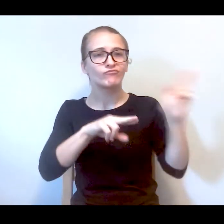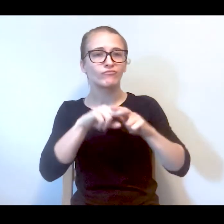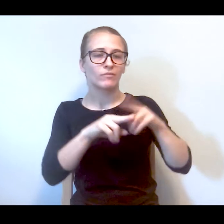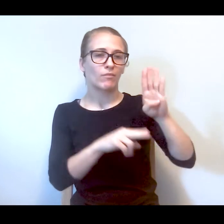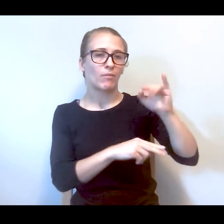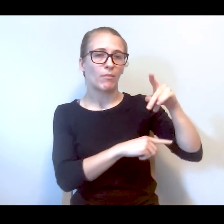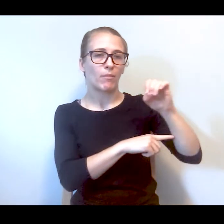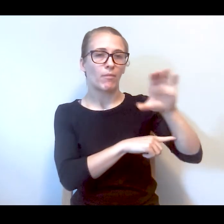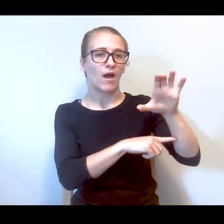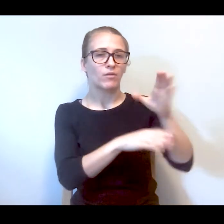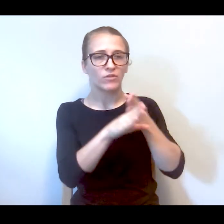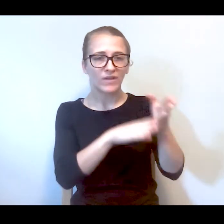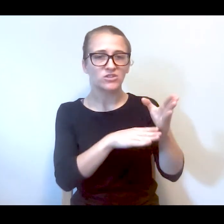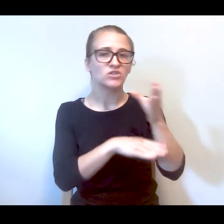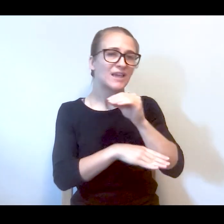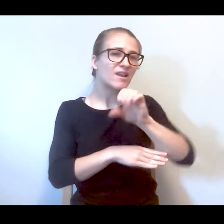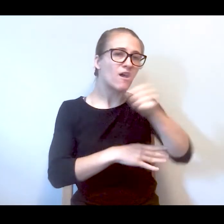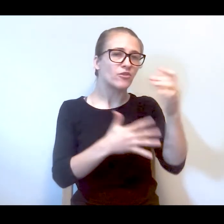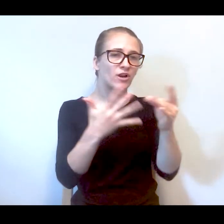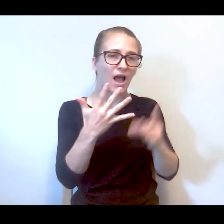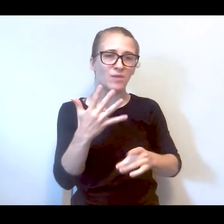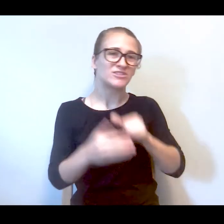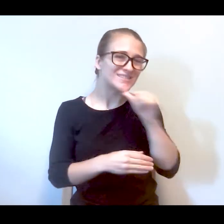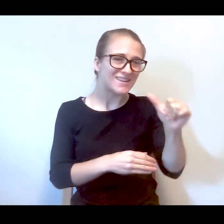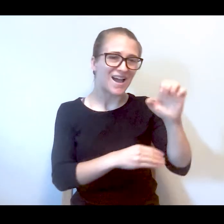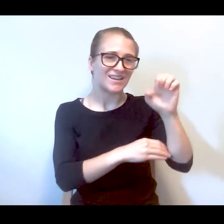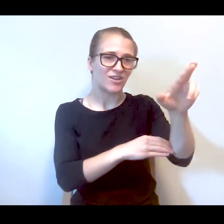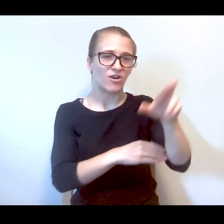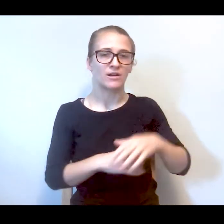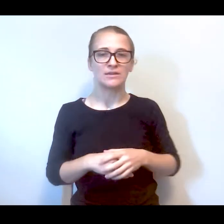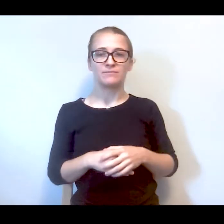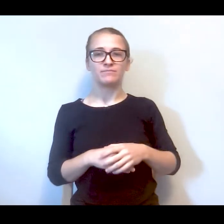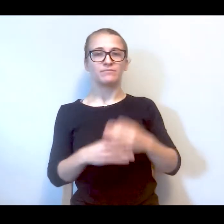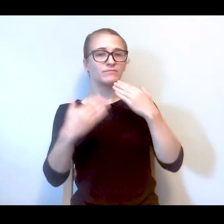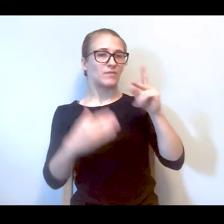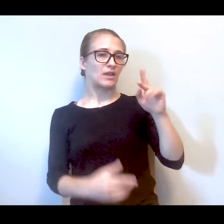supportive employment, professionals, and alternatives to the psych ER.